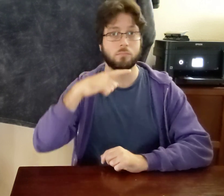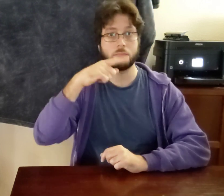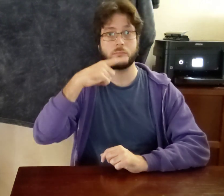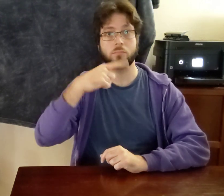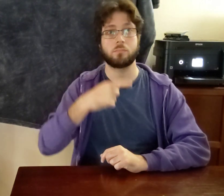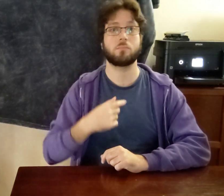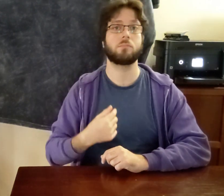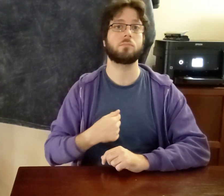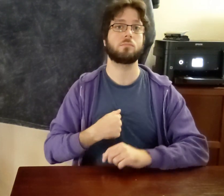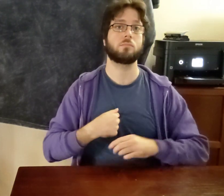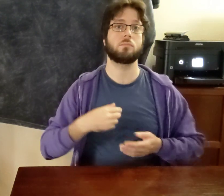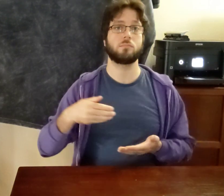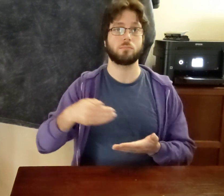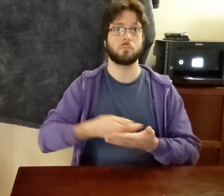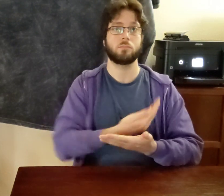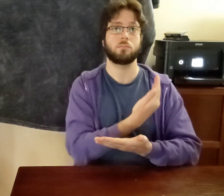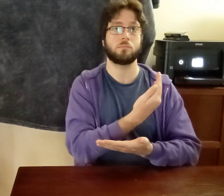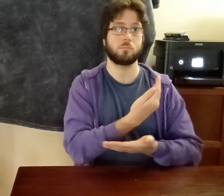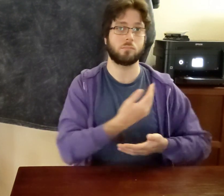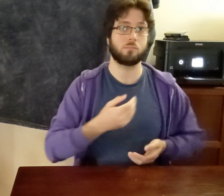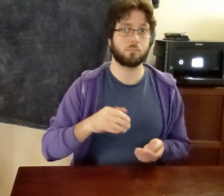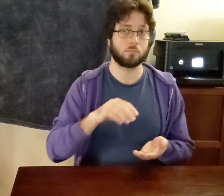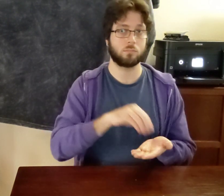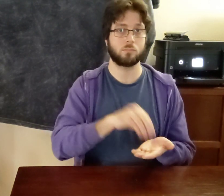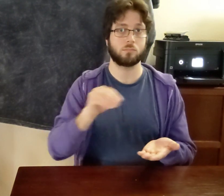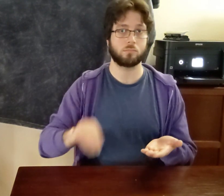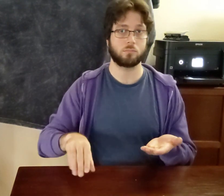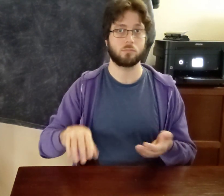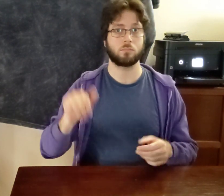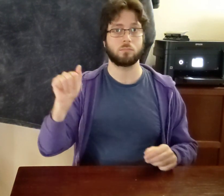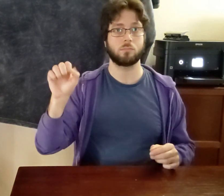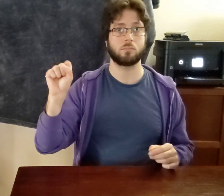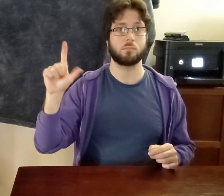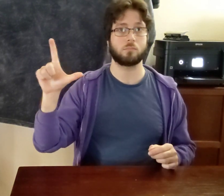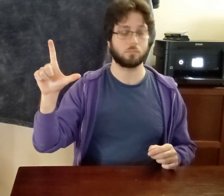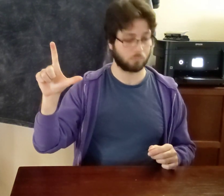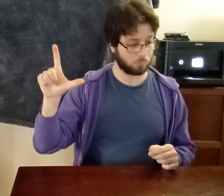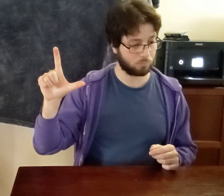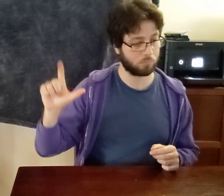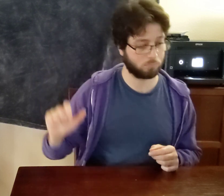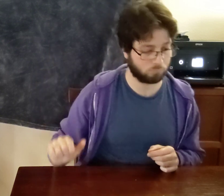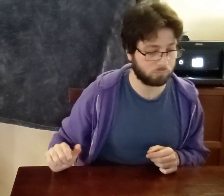I HEARING I NEW STUDENT A-S-L